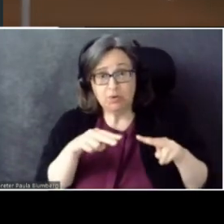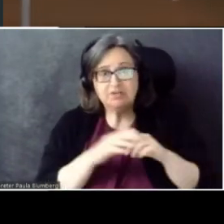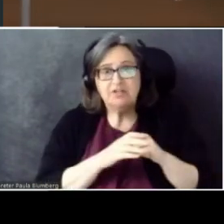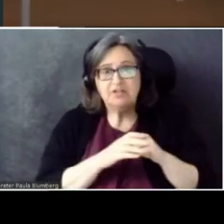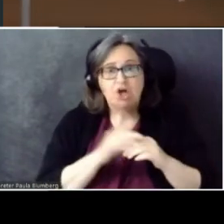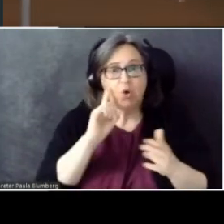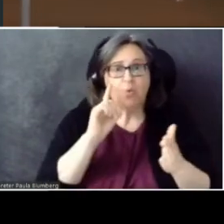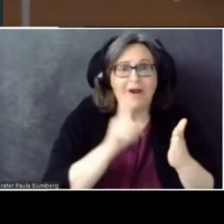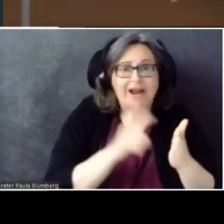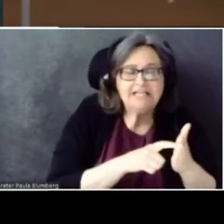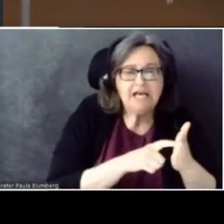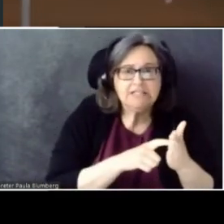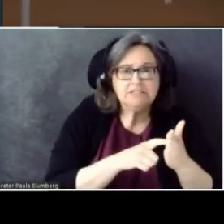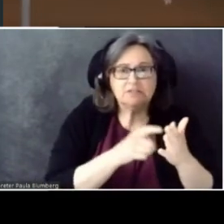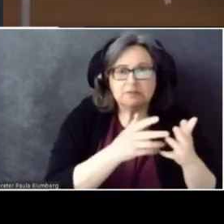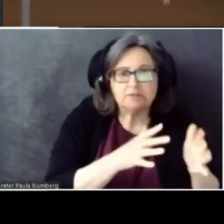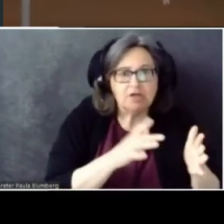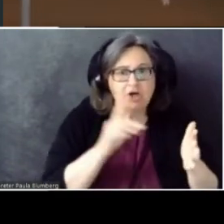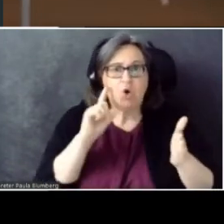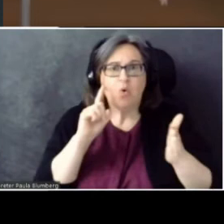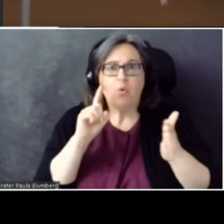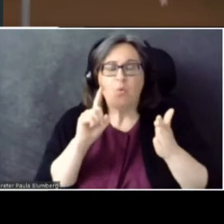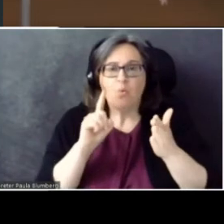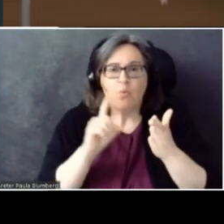they fire just like they did for pure English translation.